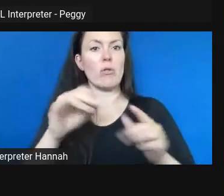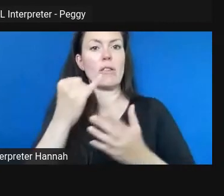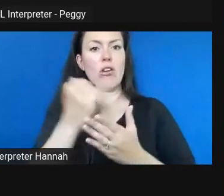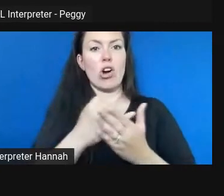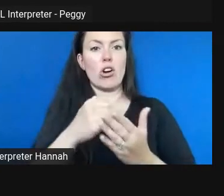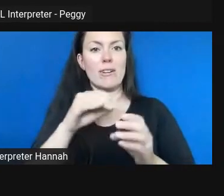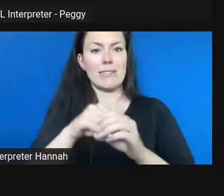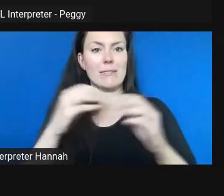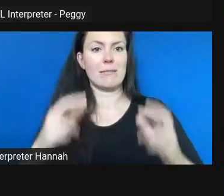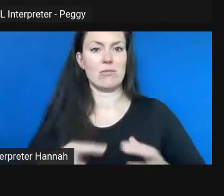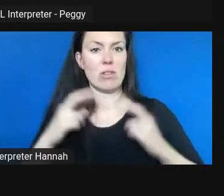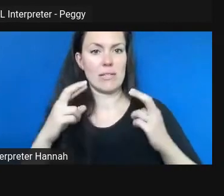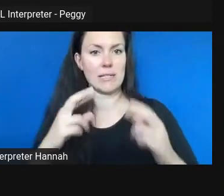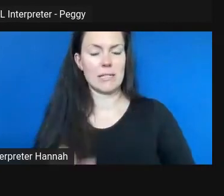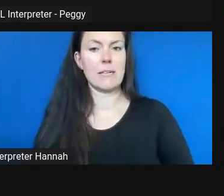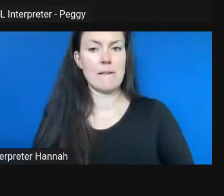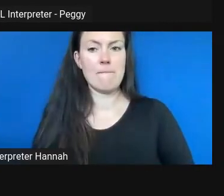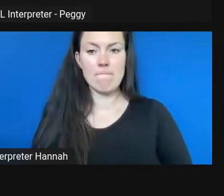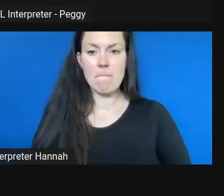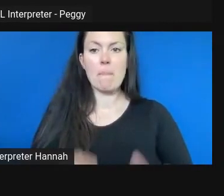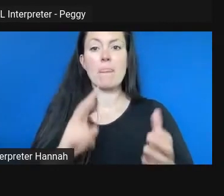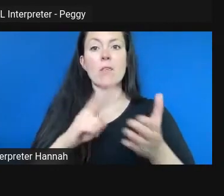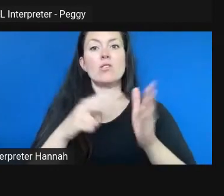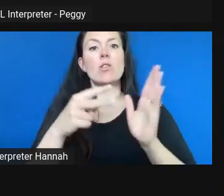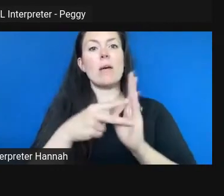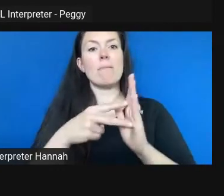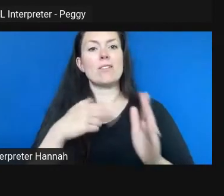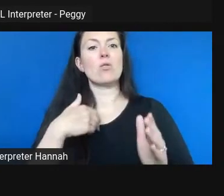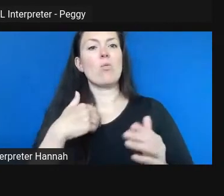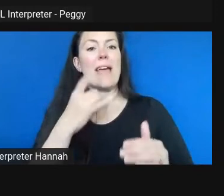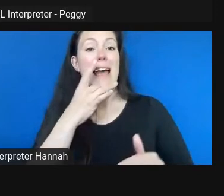So we had this lighting idea already ready to go for